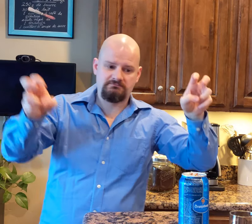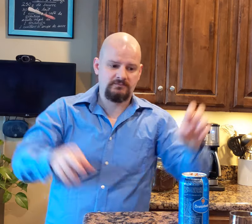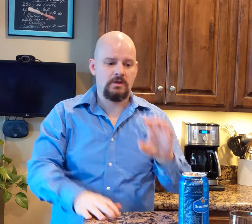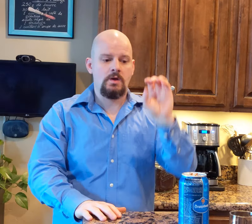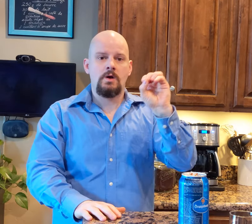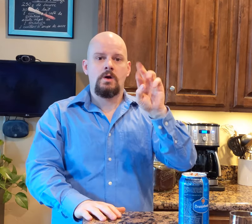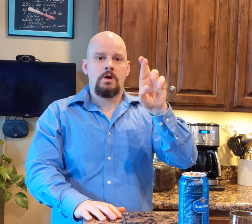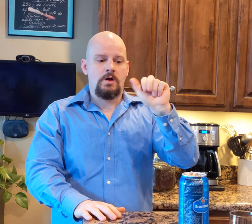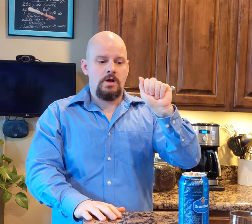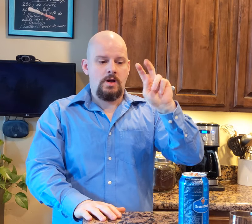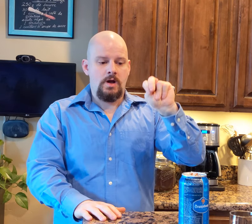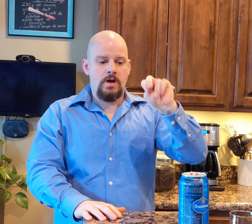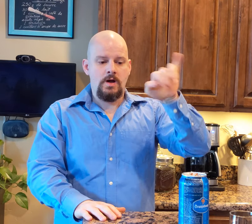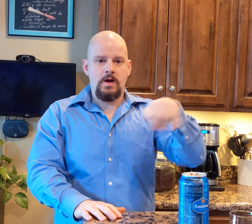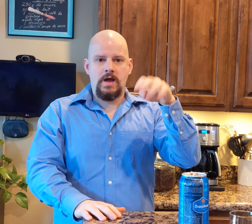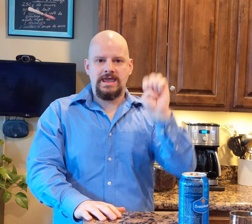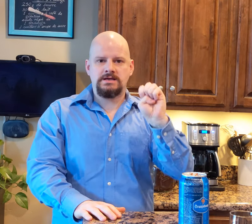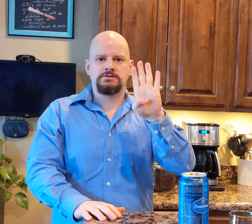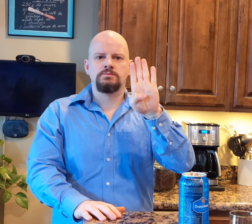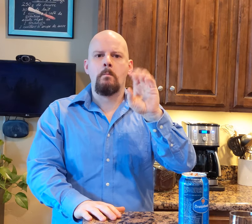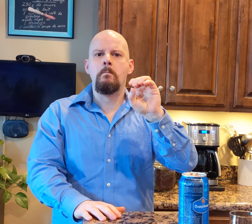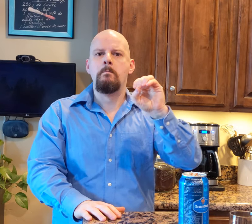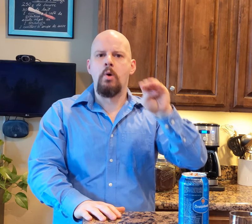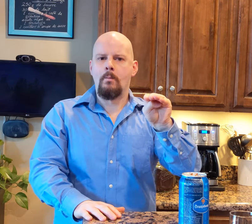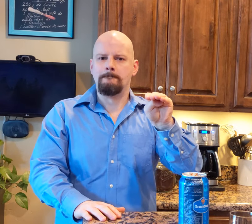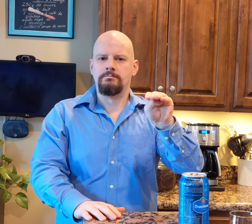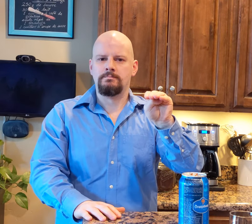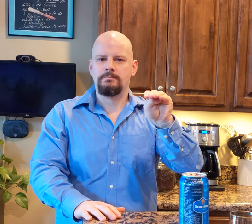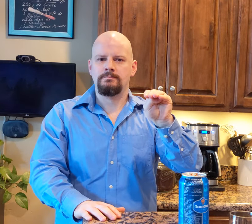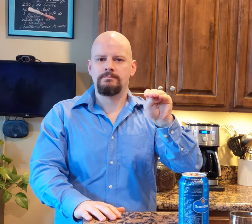Oranjeboom,